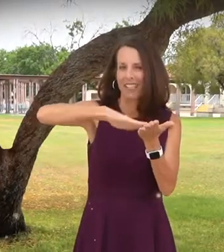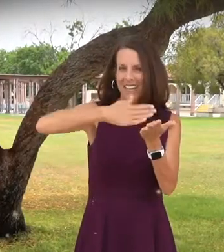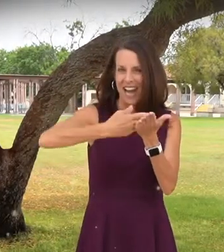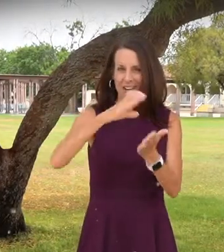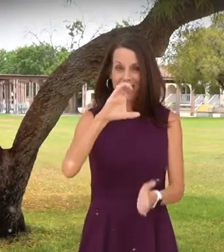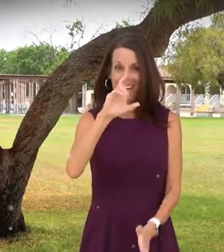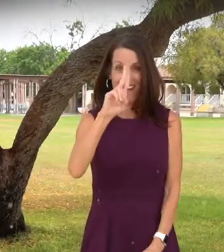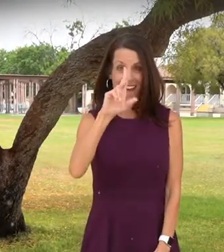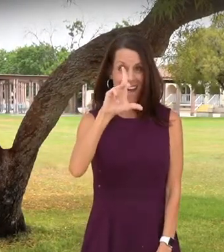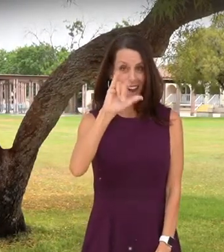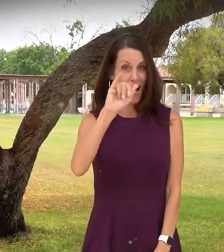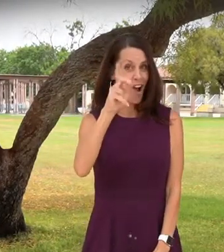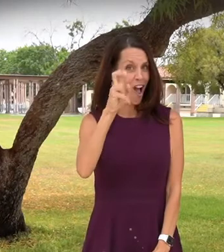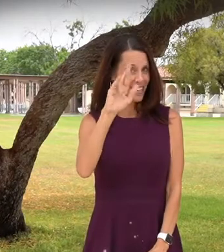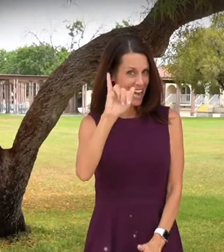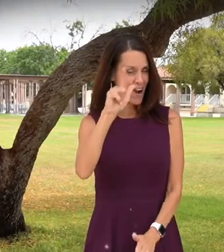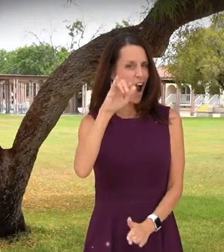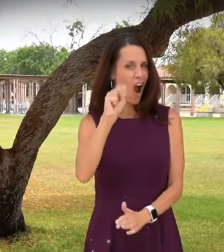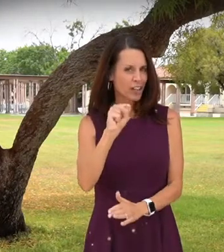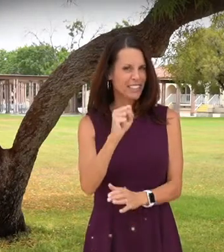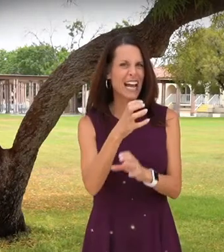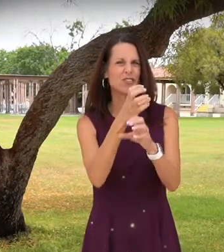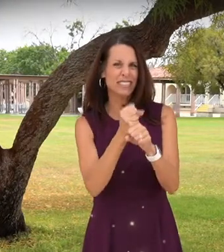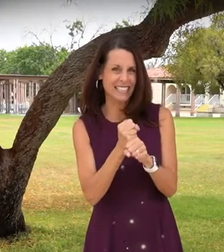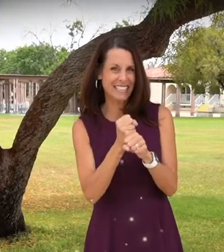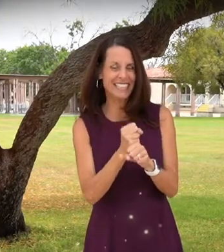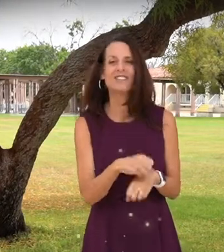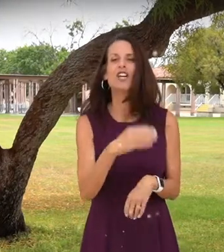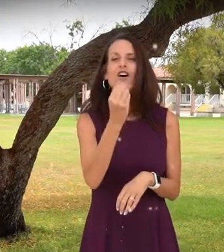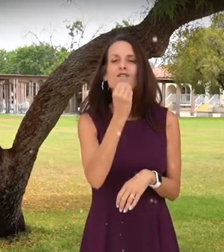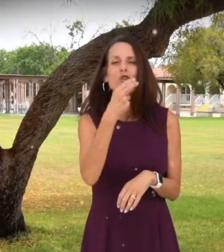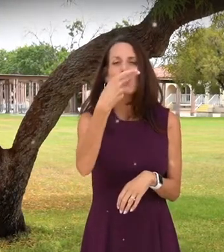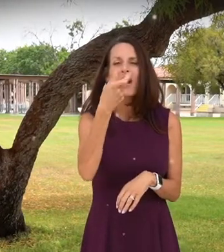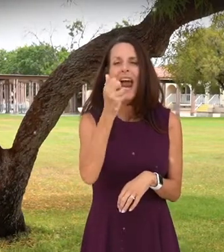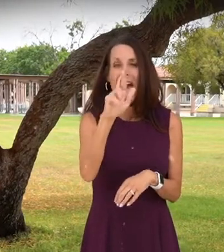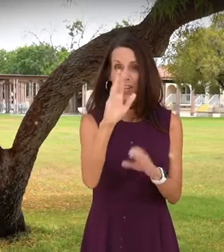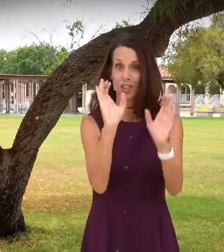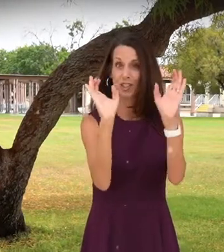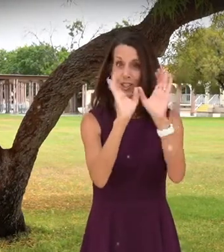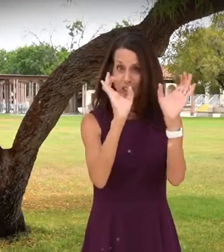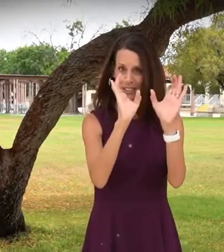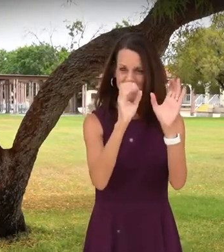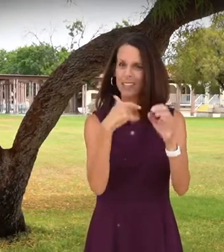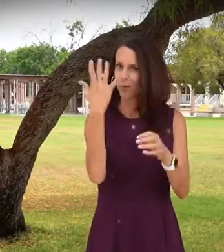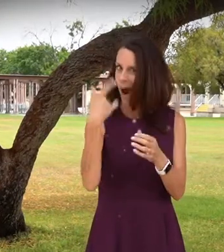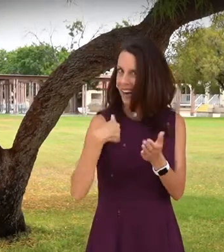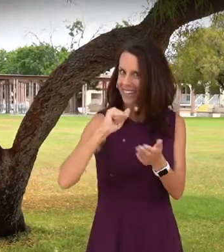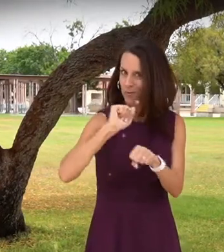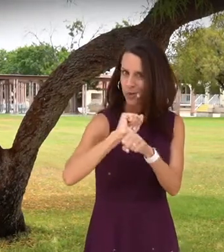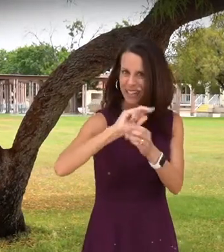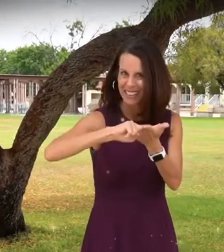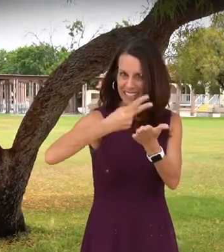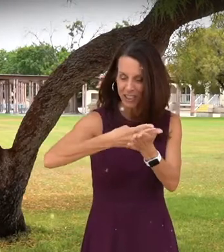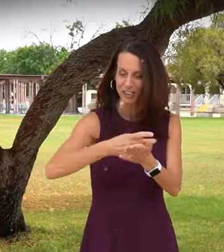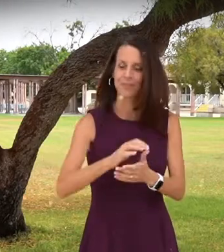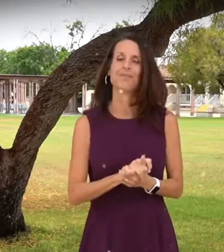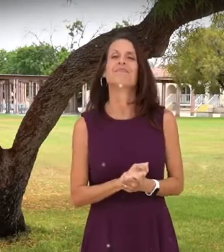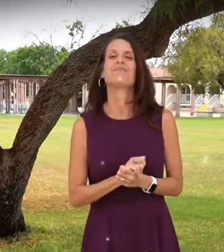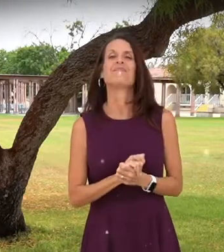AND HAS RECEIVED THEIR FOOD HANDLER CERTIFICATION AND THAT'S THE REASON HE'S WORKING IN THE KITCHEN